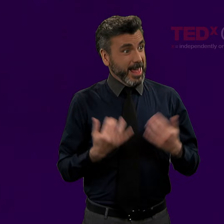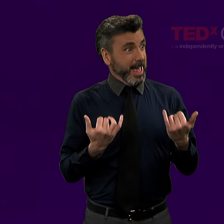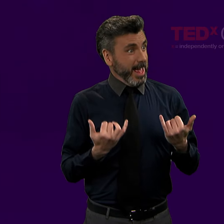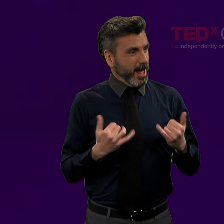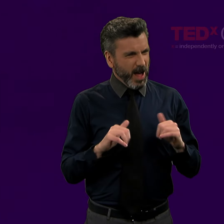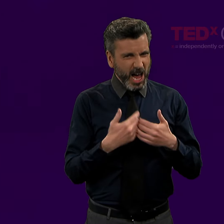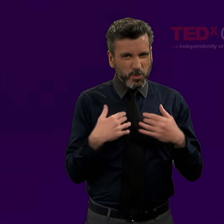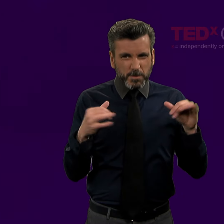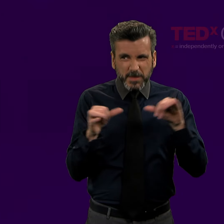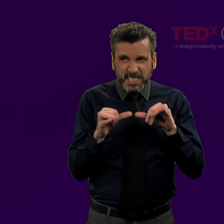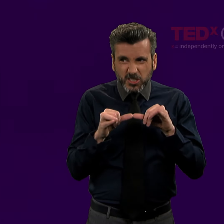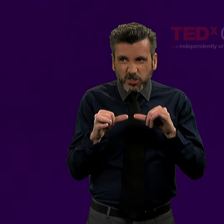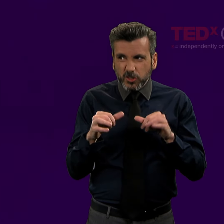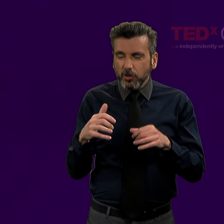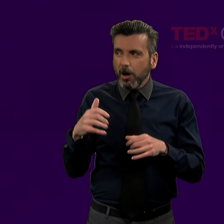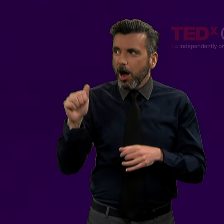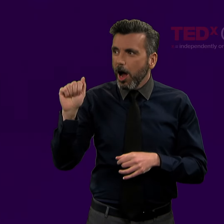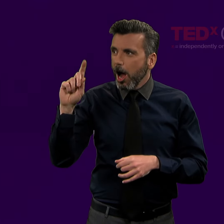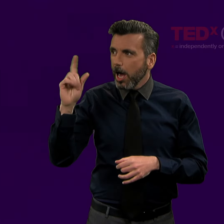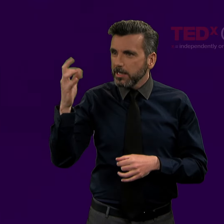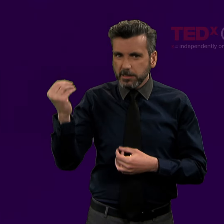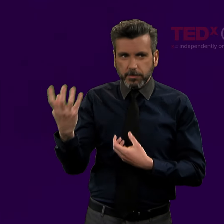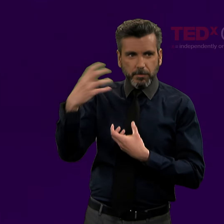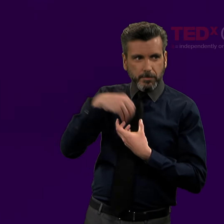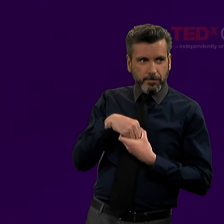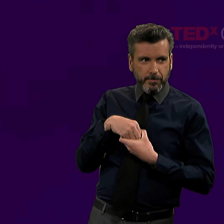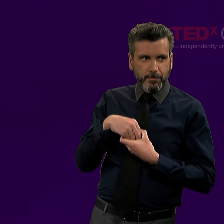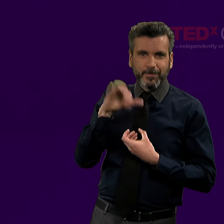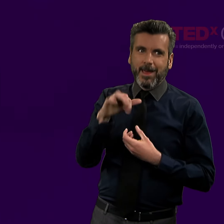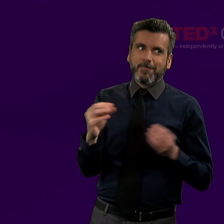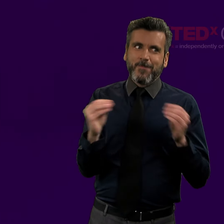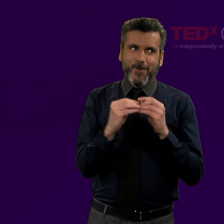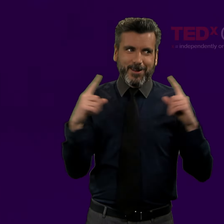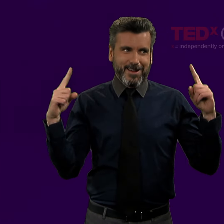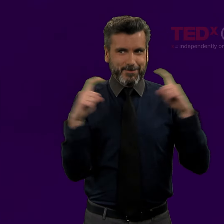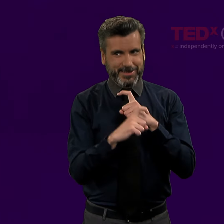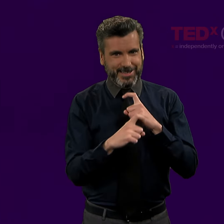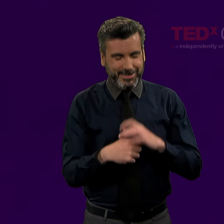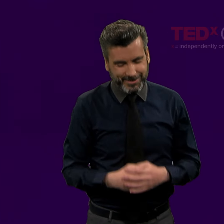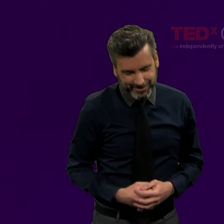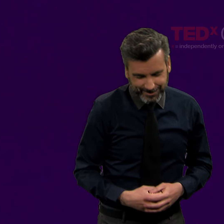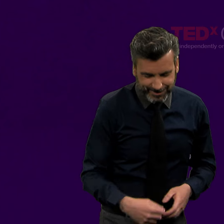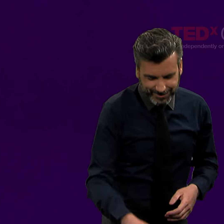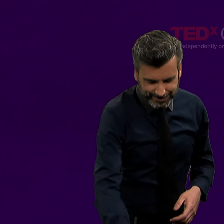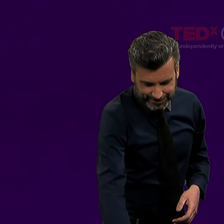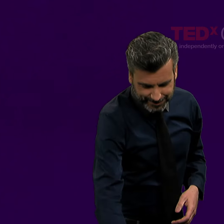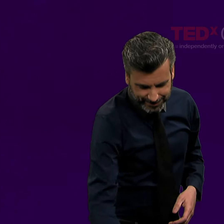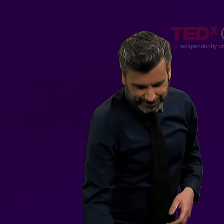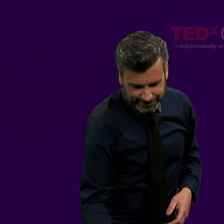So I suppose the next question is: How do we measure internalized audism? And this is kind of where the fun starts.